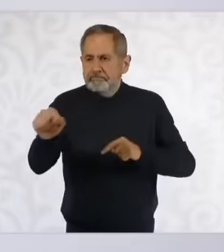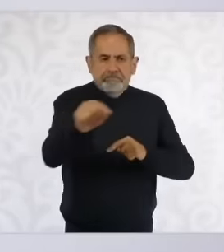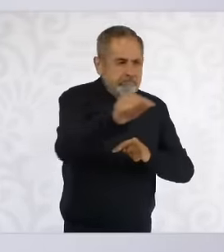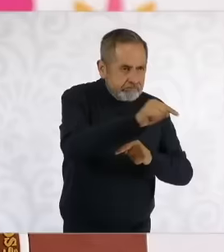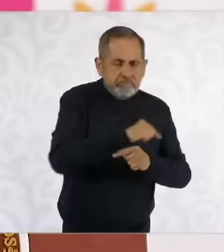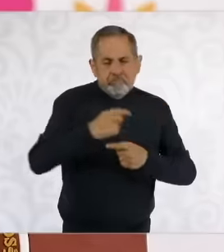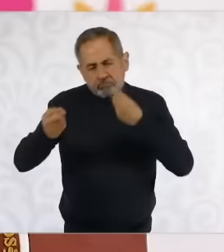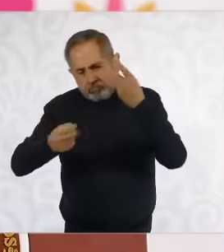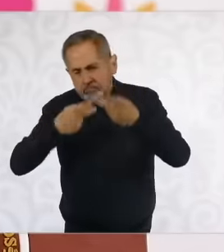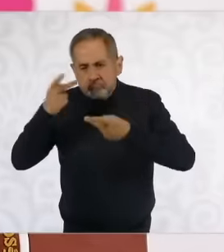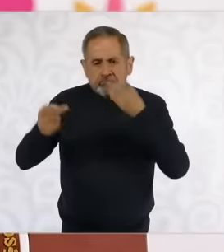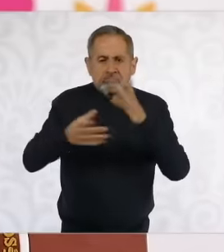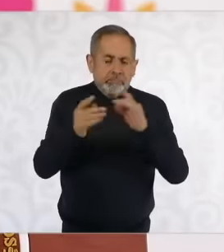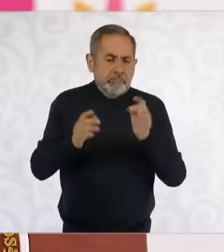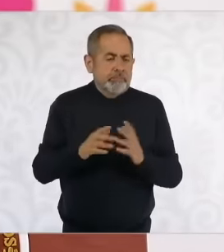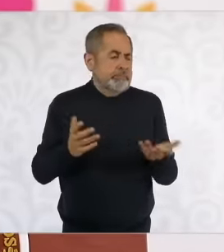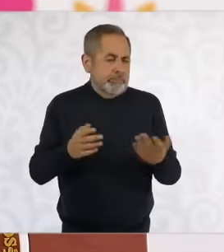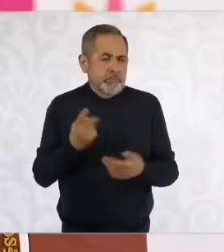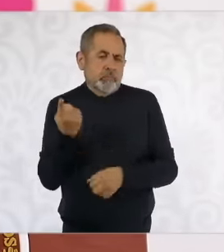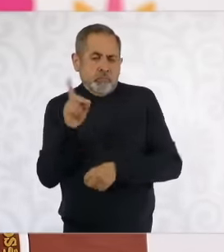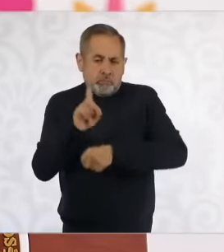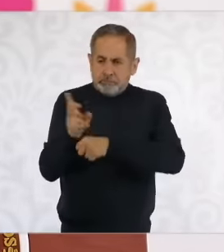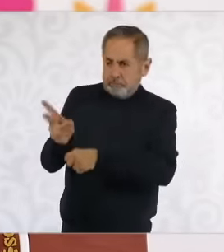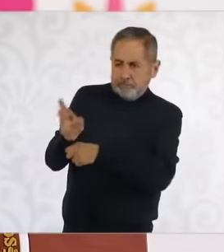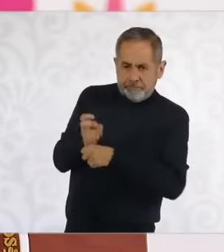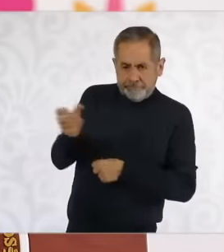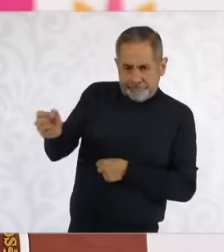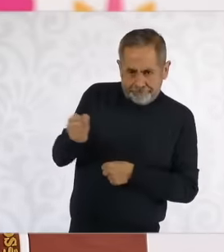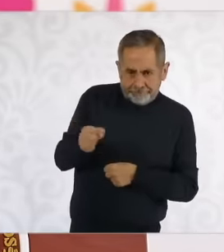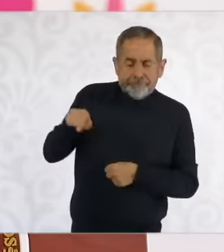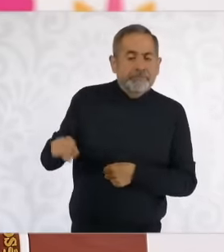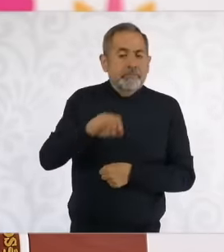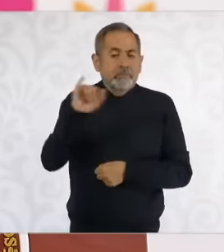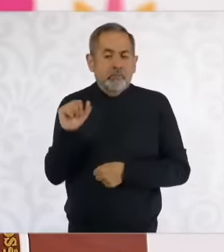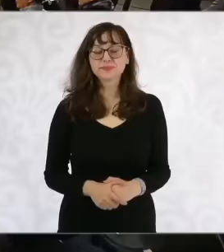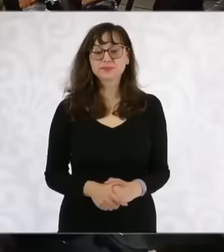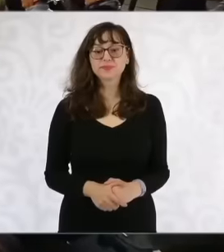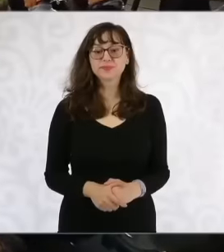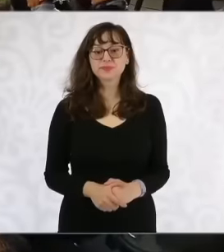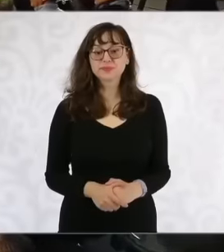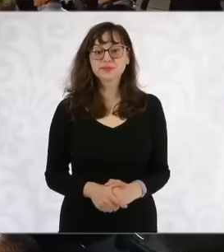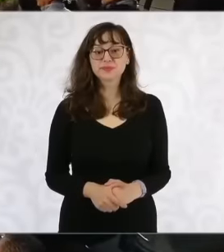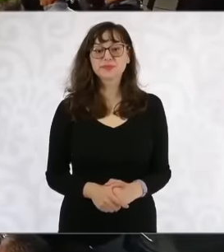Ramón and we will talk one day. about what we are going to present to the g20 Good morning president